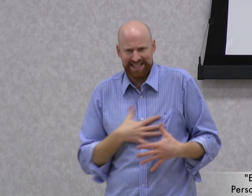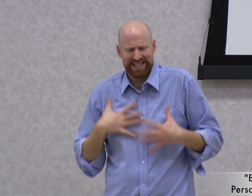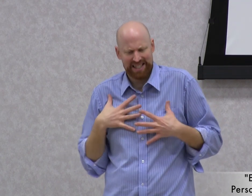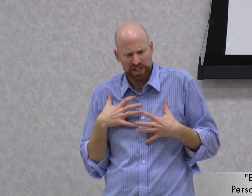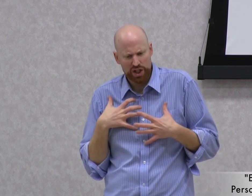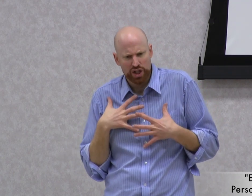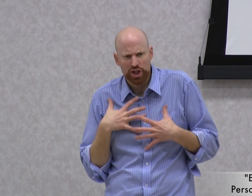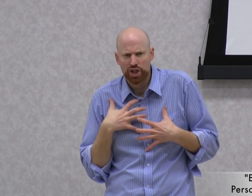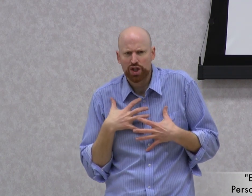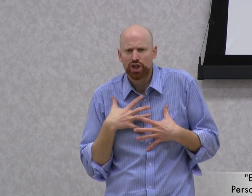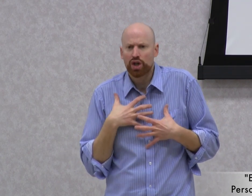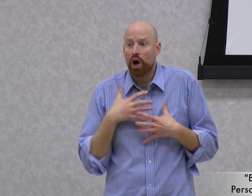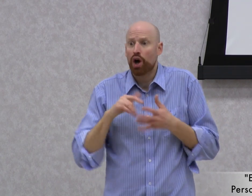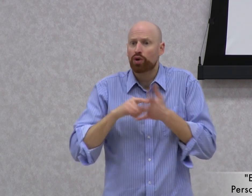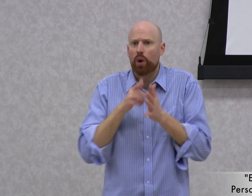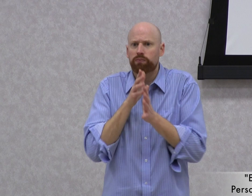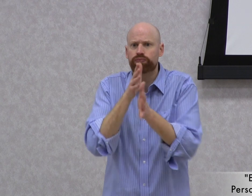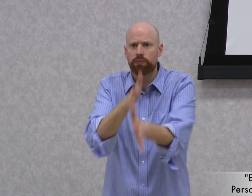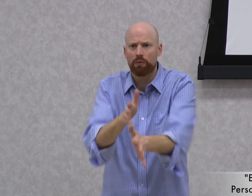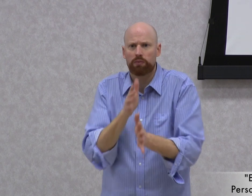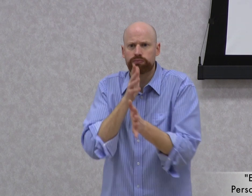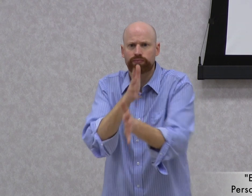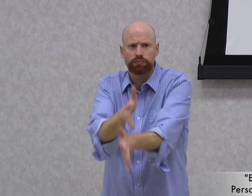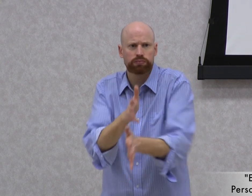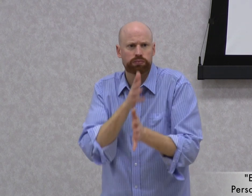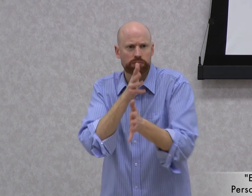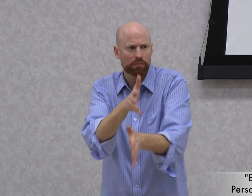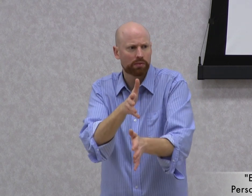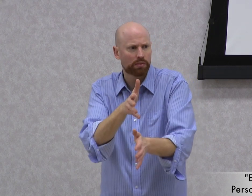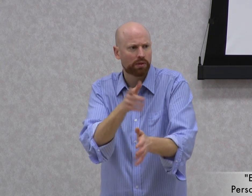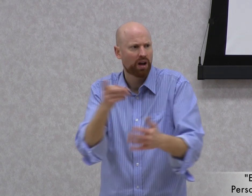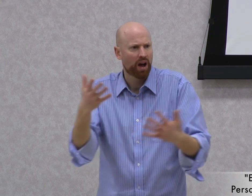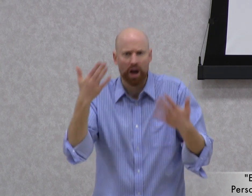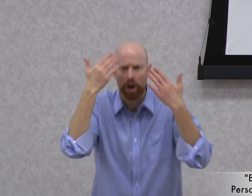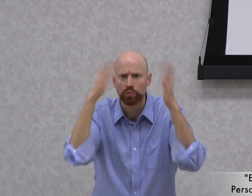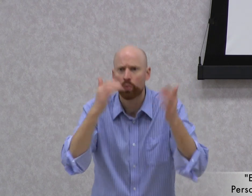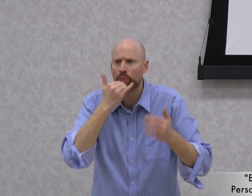tightness, started vomiting. Nobody knew what was